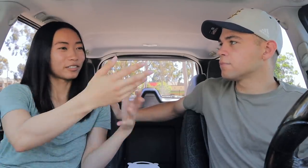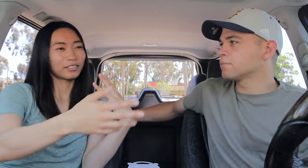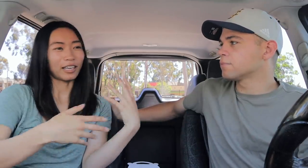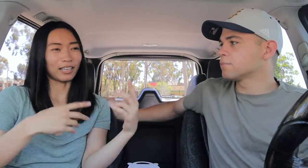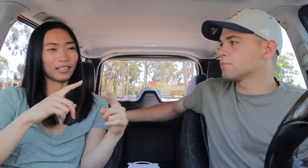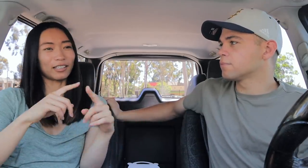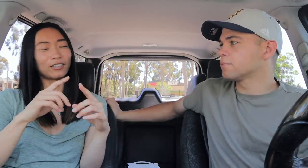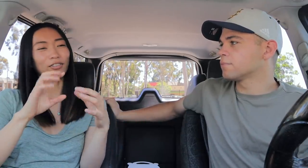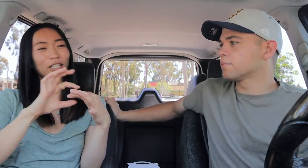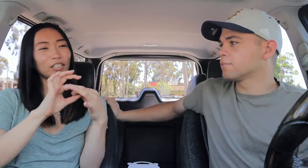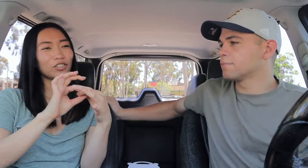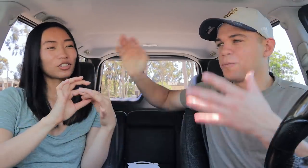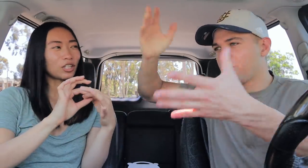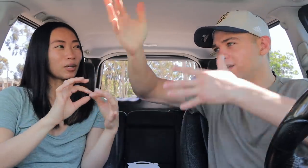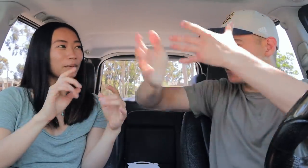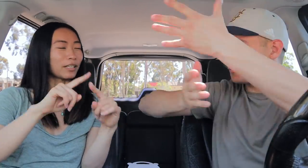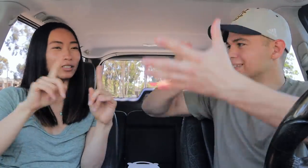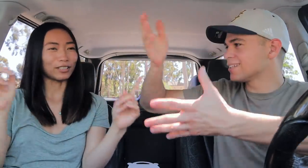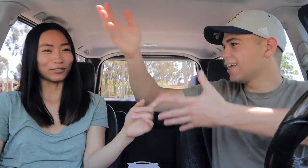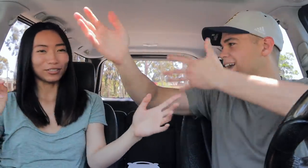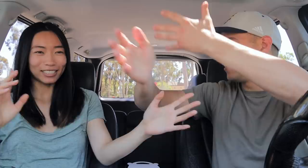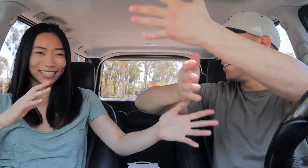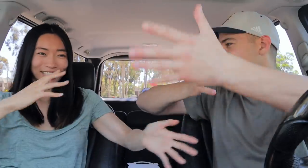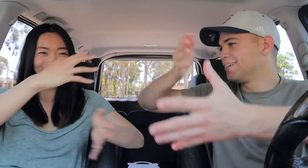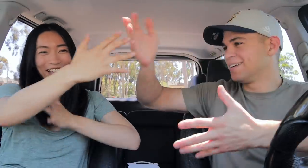like relationship and their difference